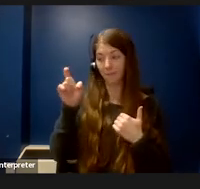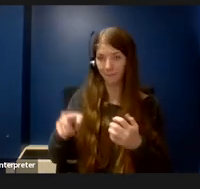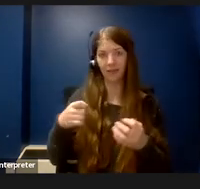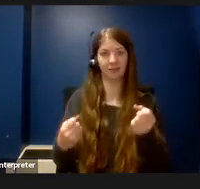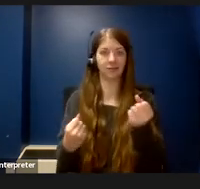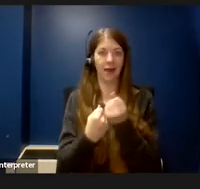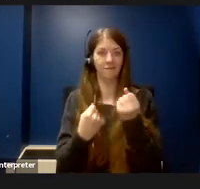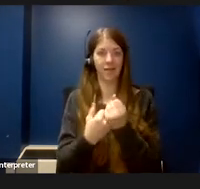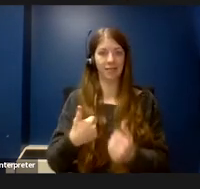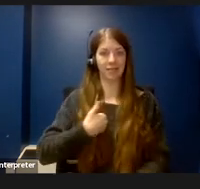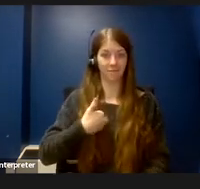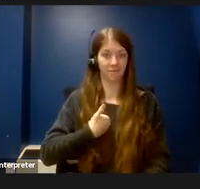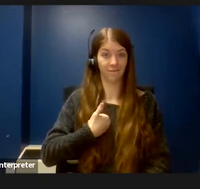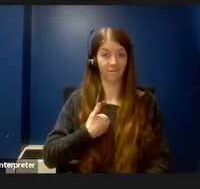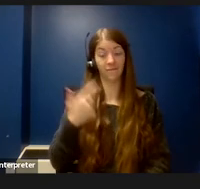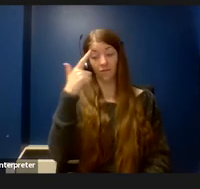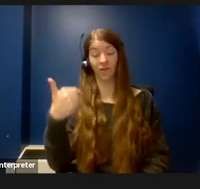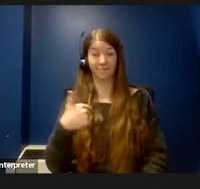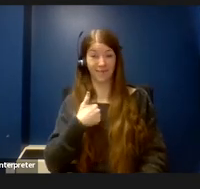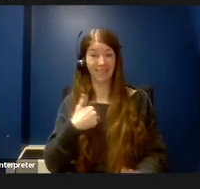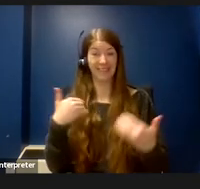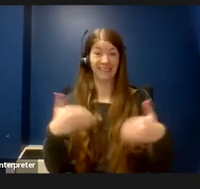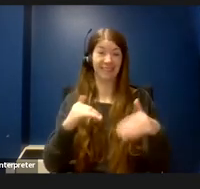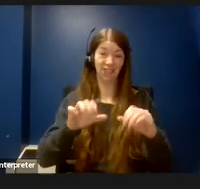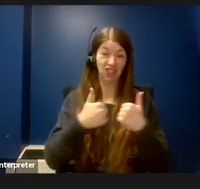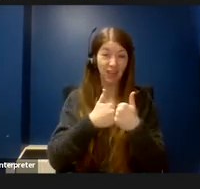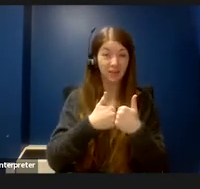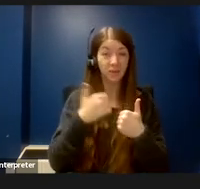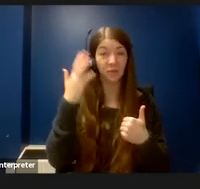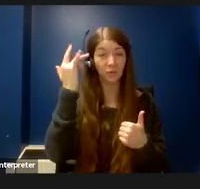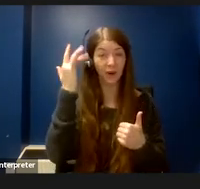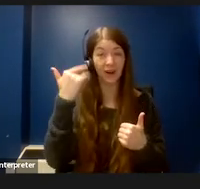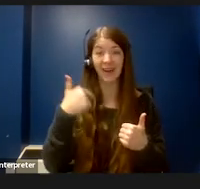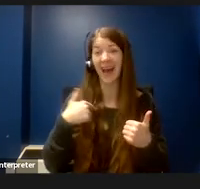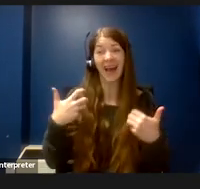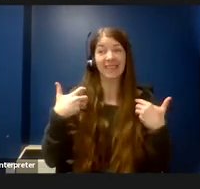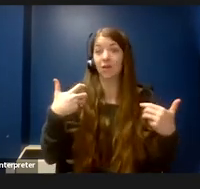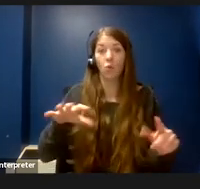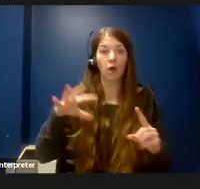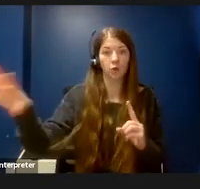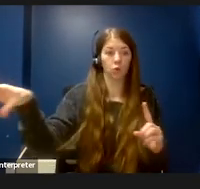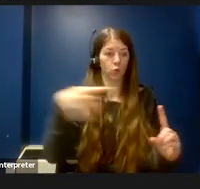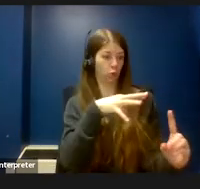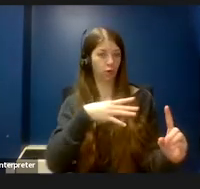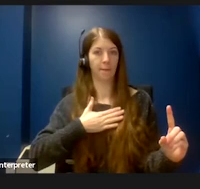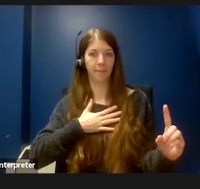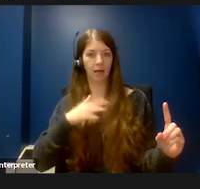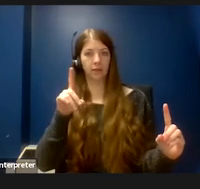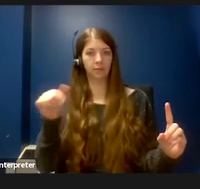For myself, that was difficult because I didn't want to draw attention to my disability.